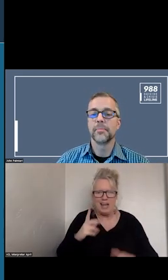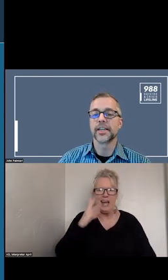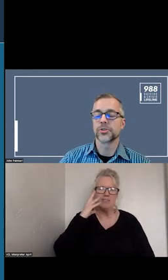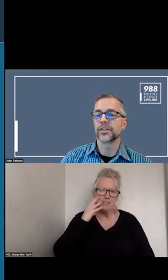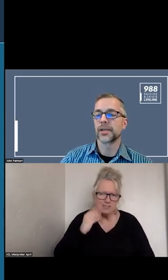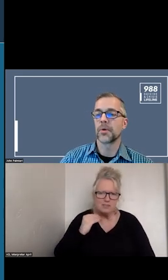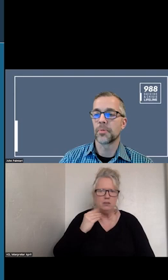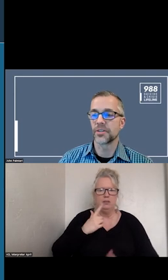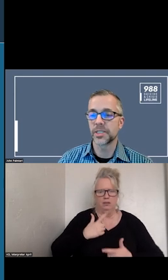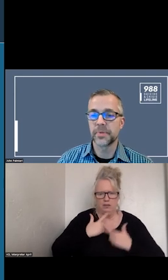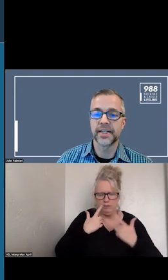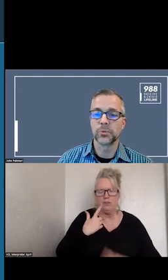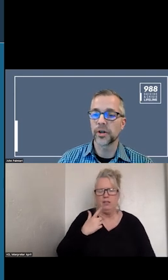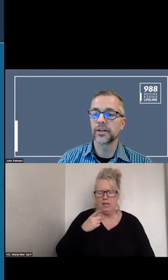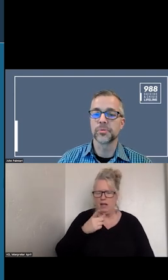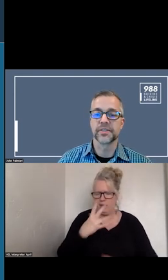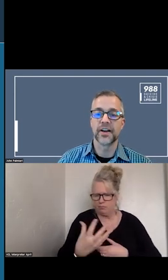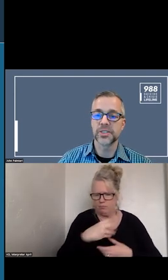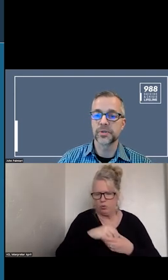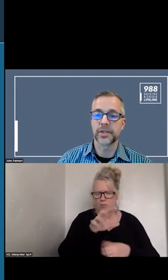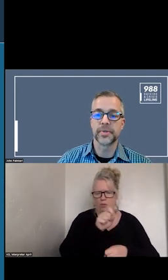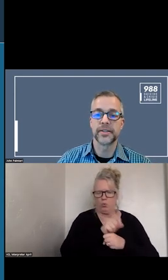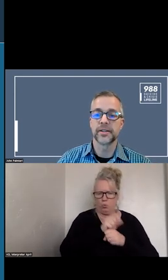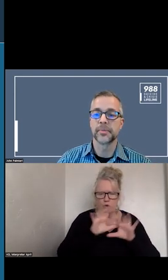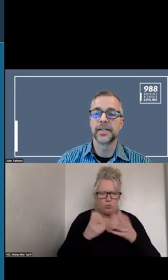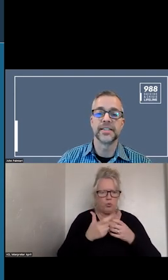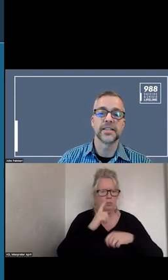MAKING SURE THEY ARE IN WORKING GROUPS AND ADVISORY COMMITTEES